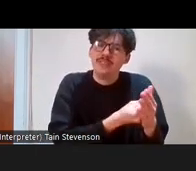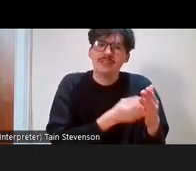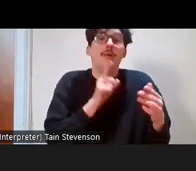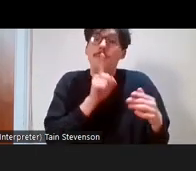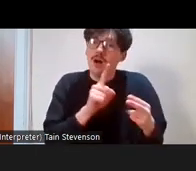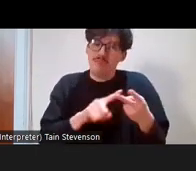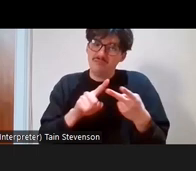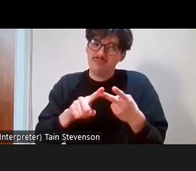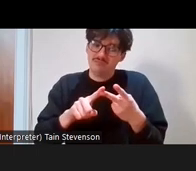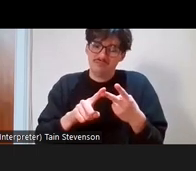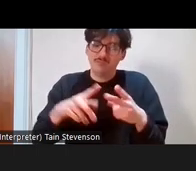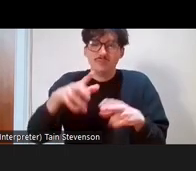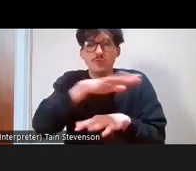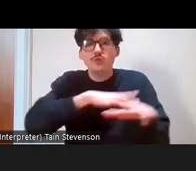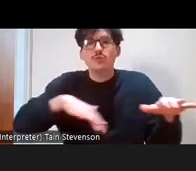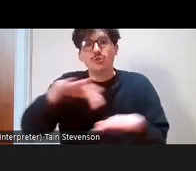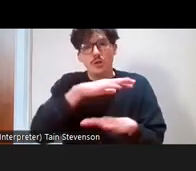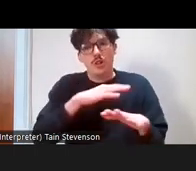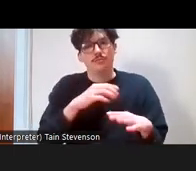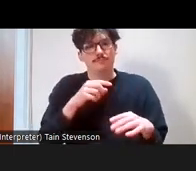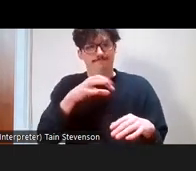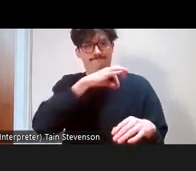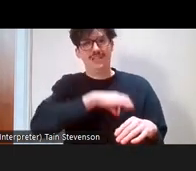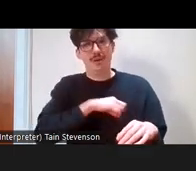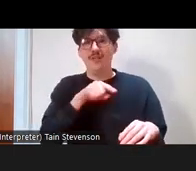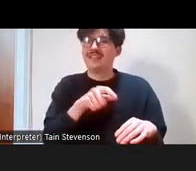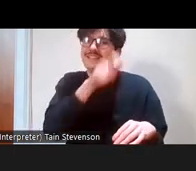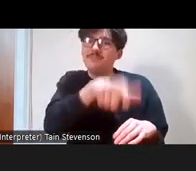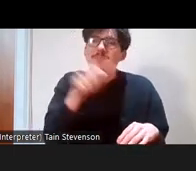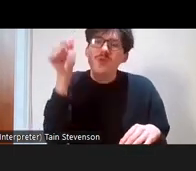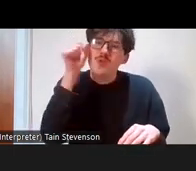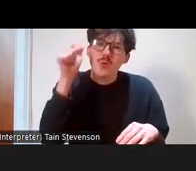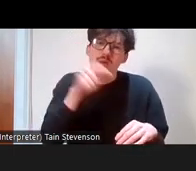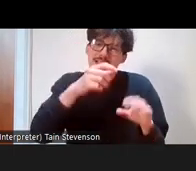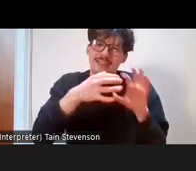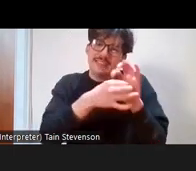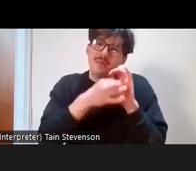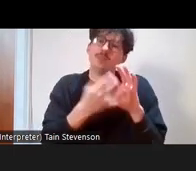social capital, and that's who you know and the networks that you have. When we're talking